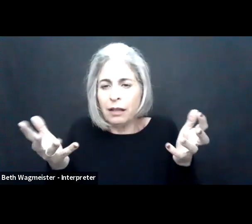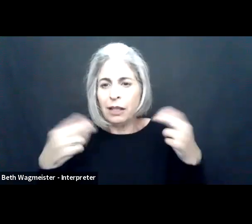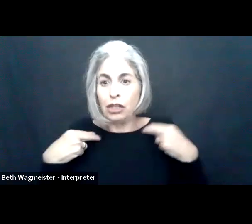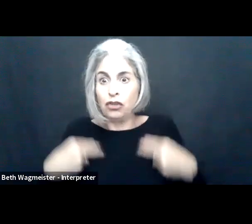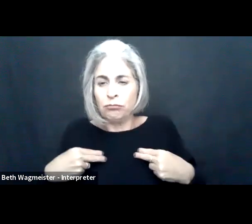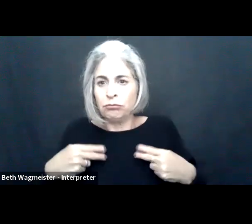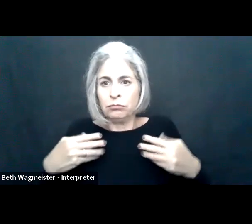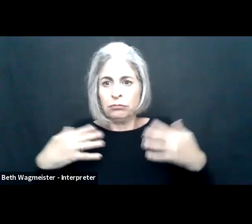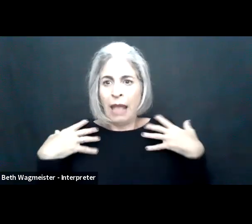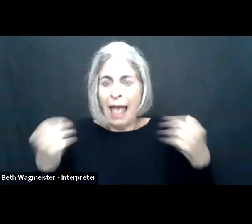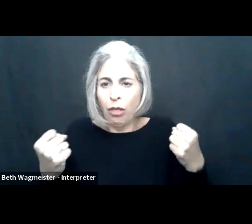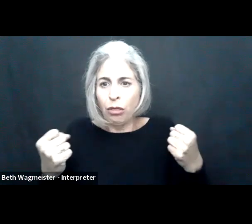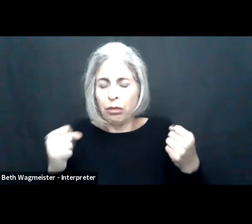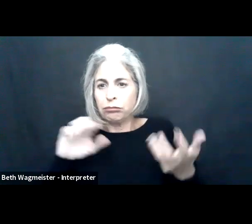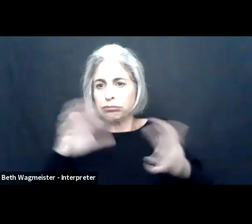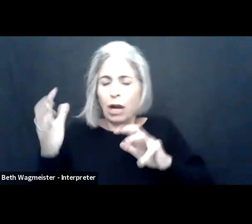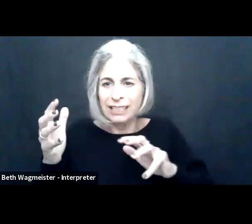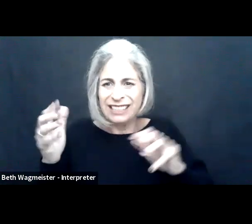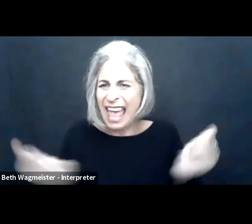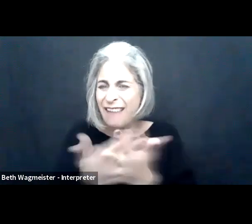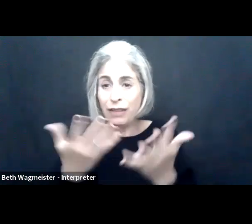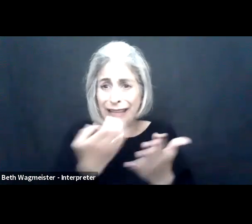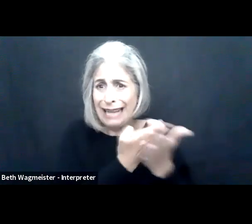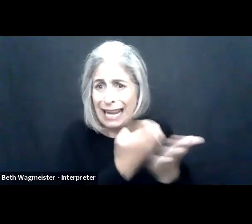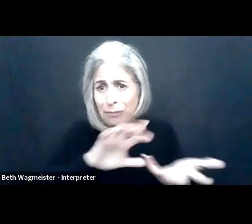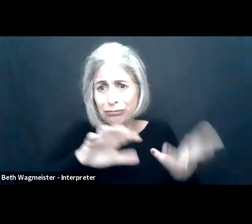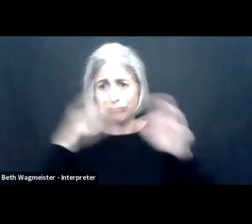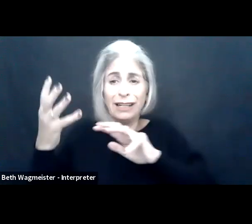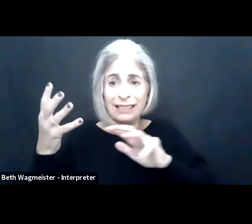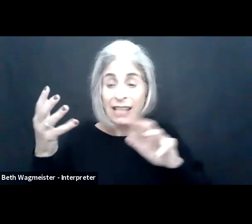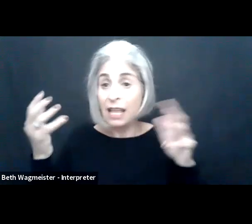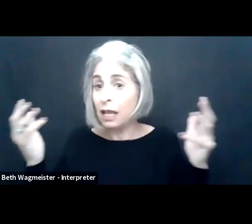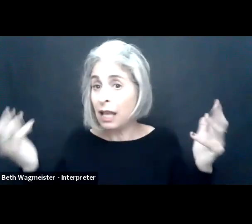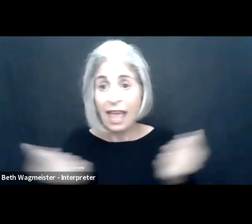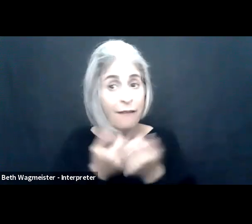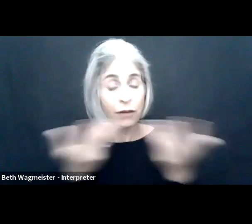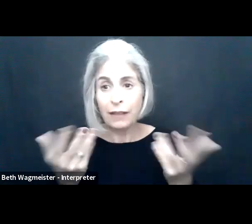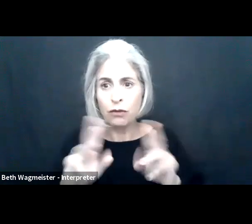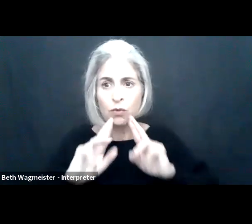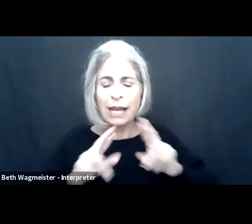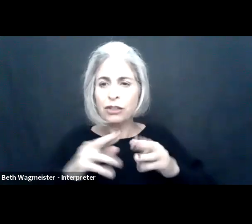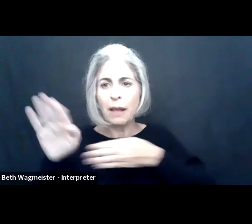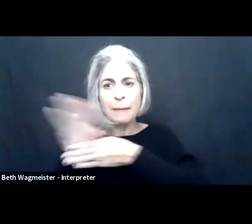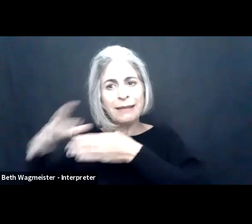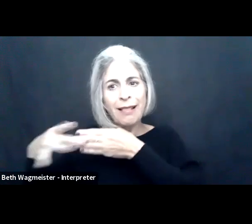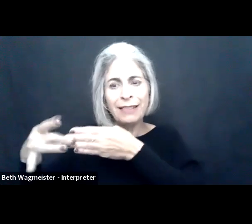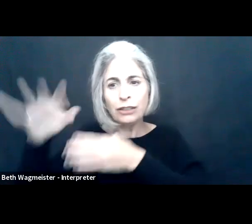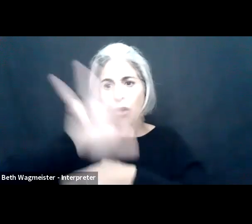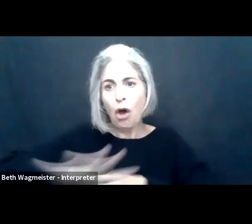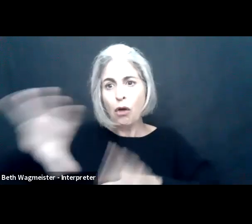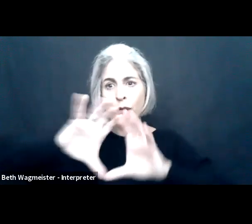posing on the previous page. There was a humanitarian crisis, a health crisis, quickly ensuing economic